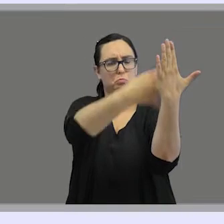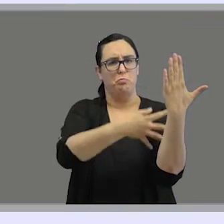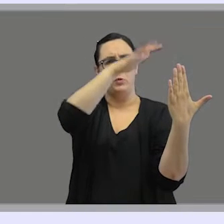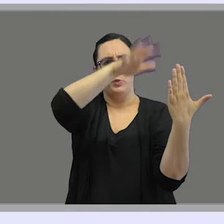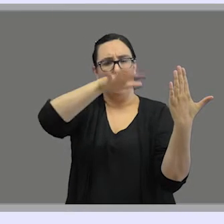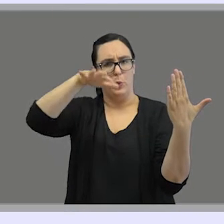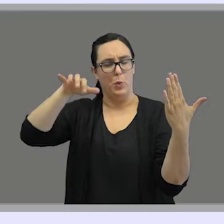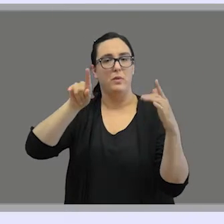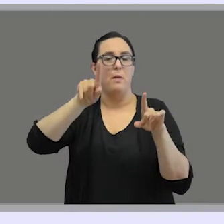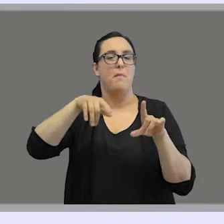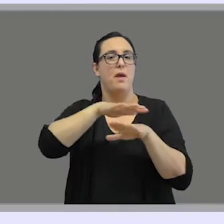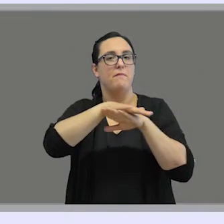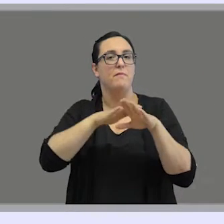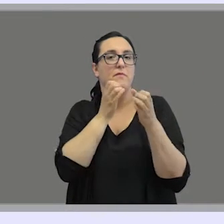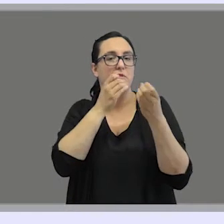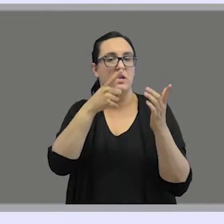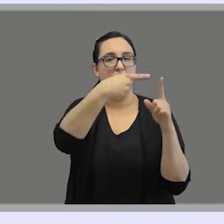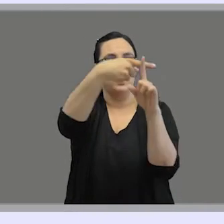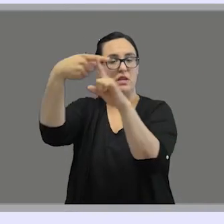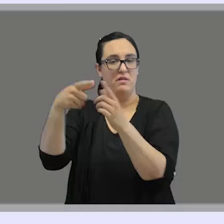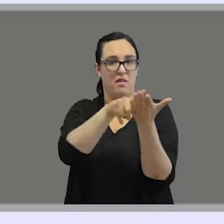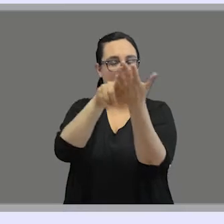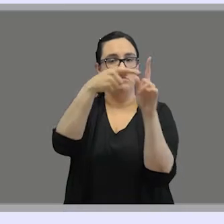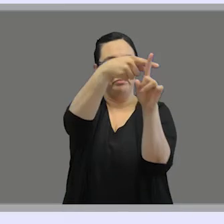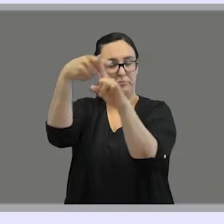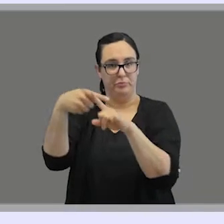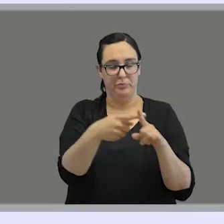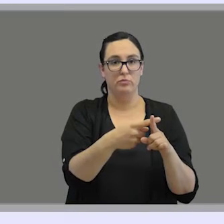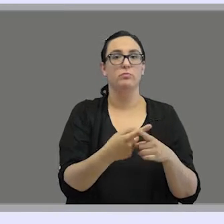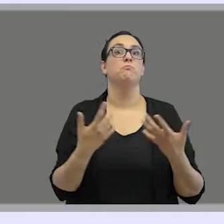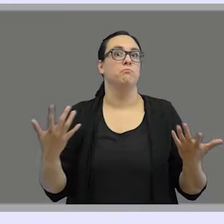and basic information about the different languages. Of course,